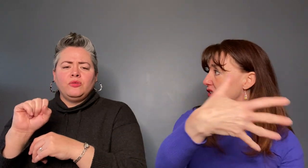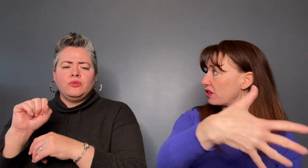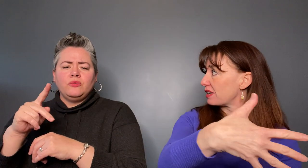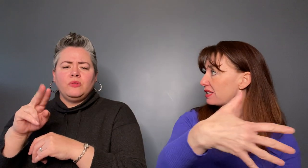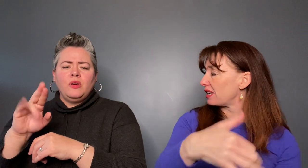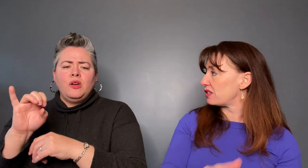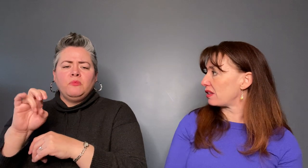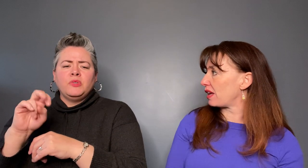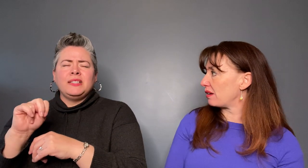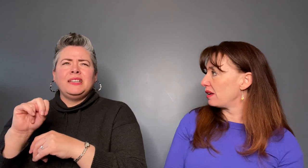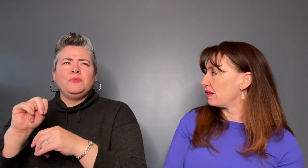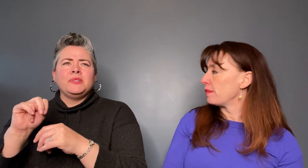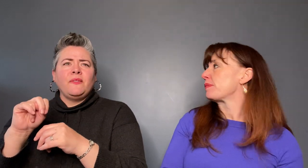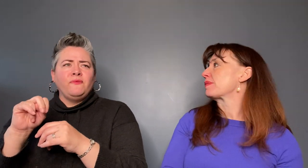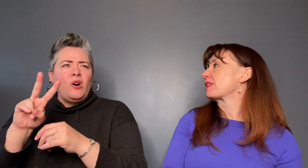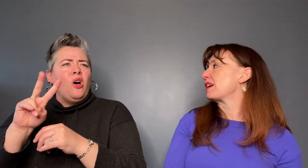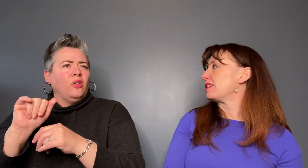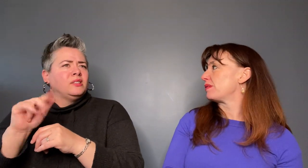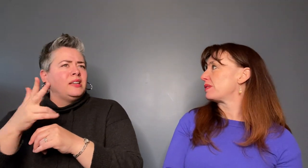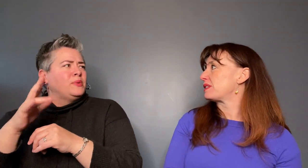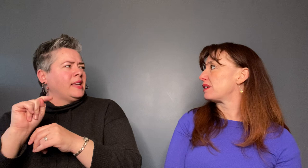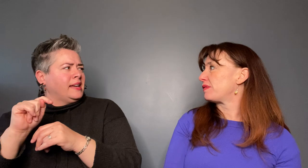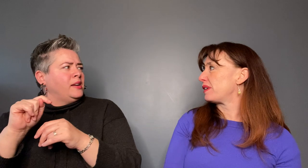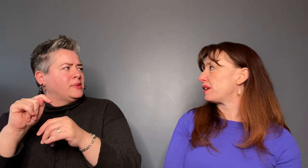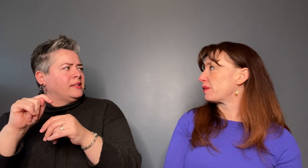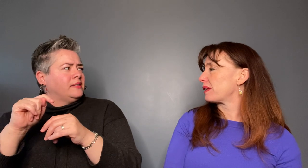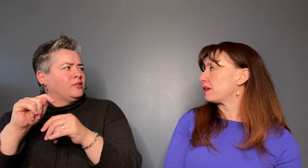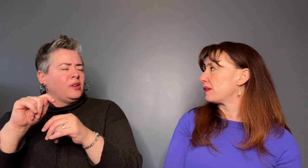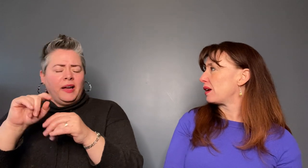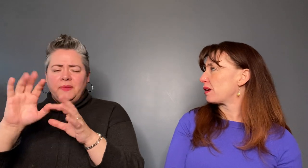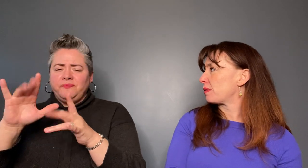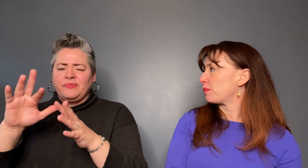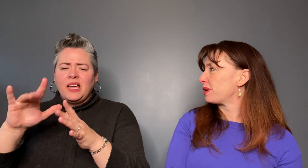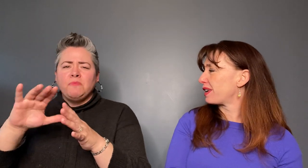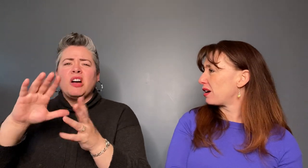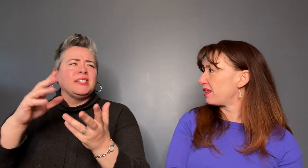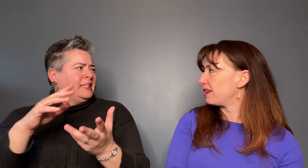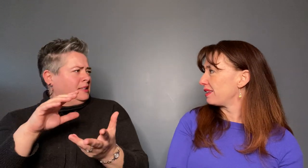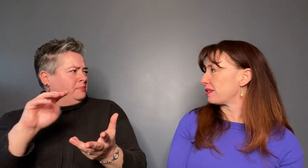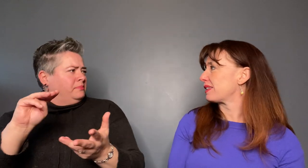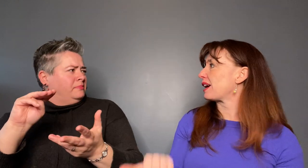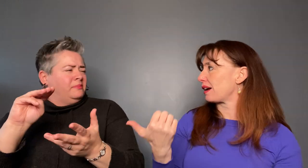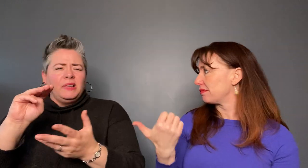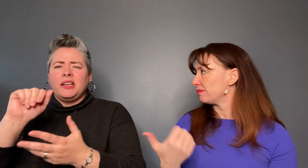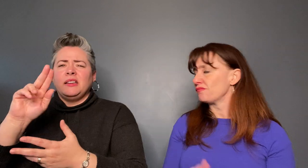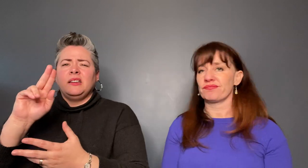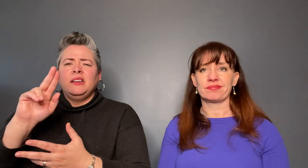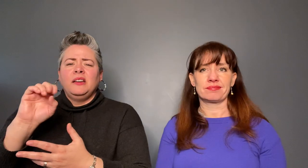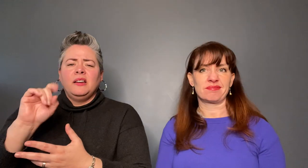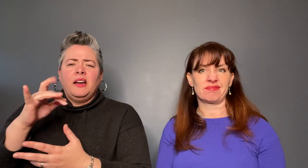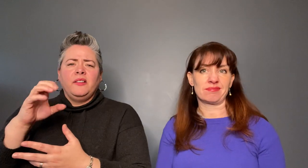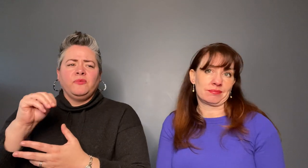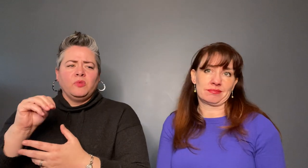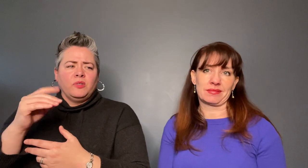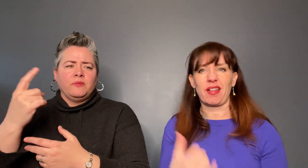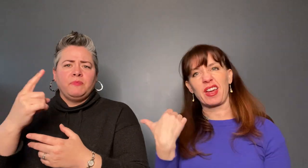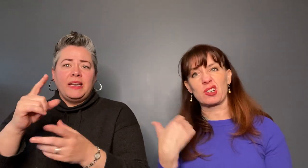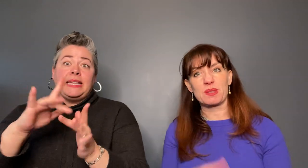took us into mausoleum, it was a vault it was like it was